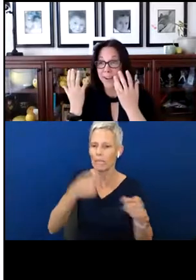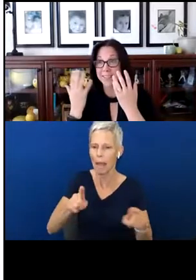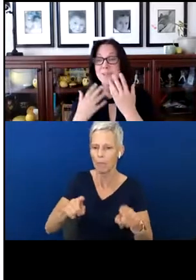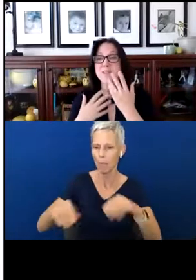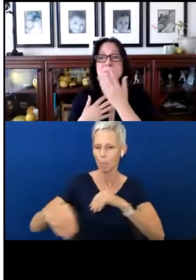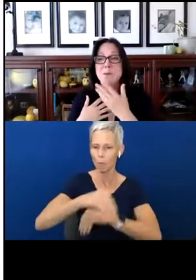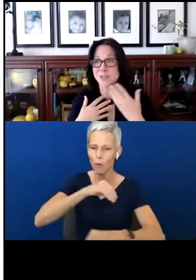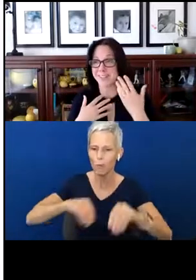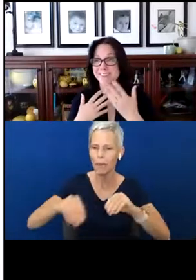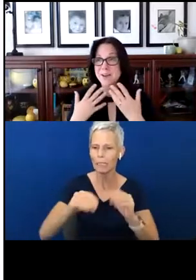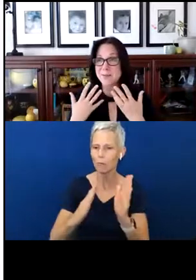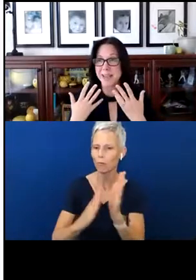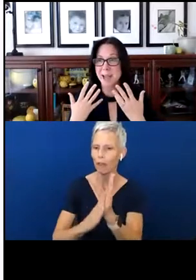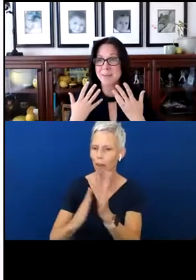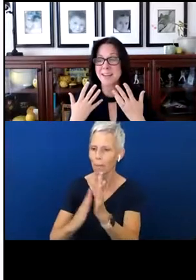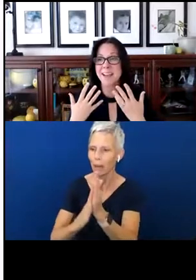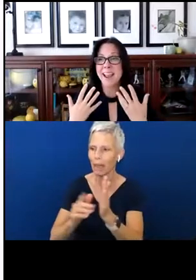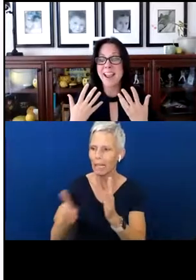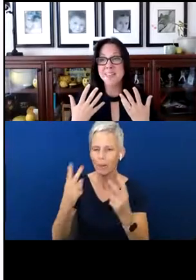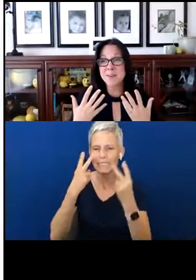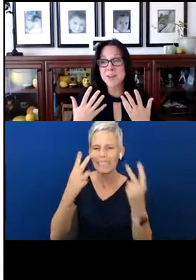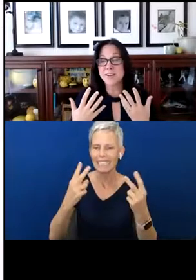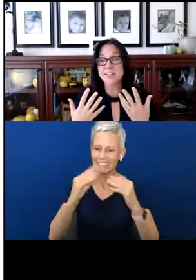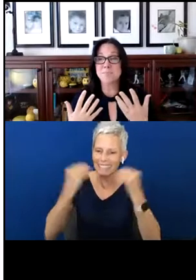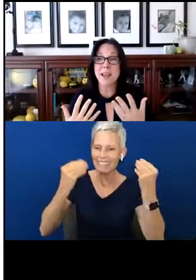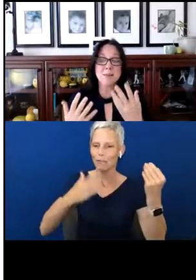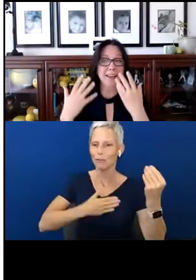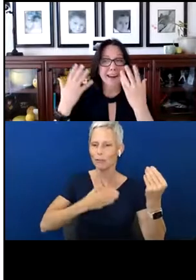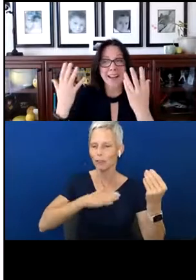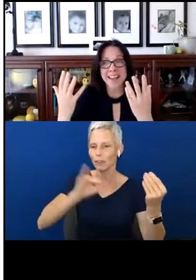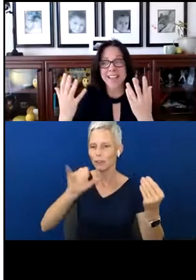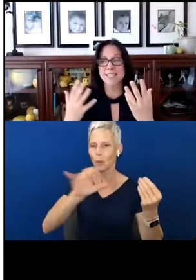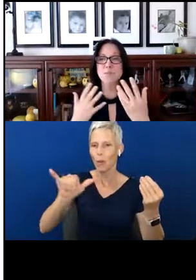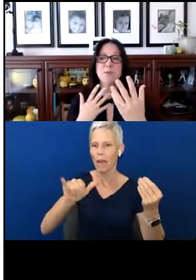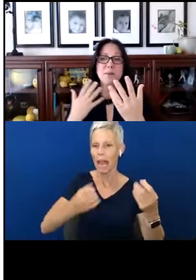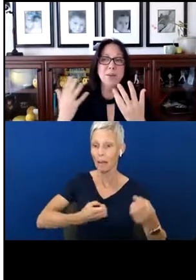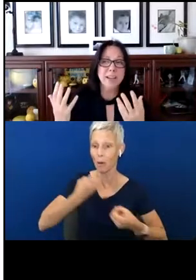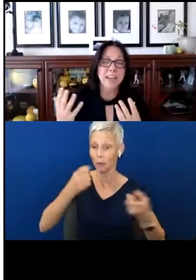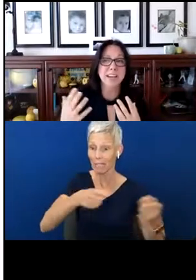So some emotion was happening, and then we could expand. We had eye gaze, we were communicating.